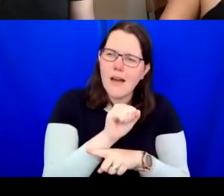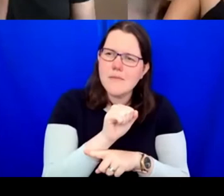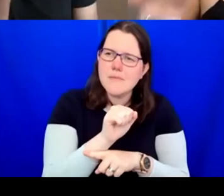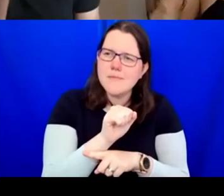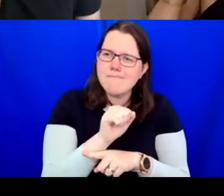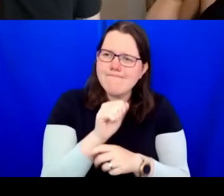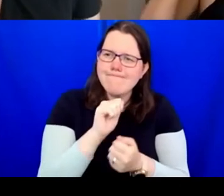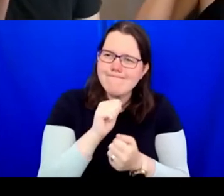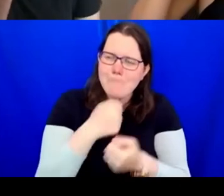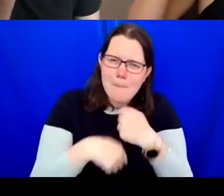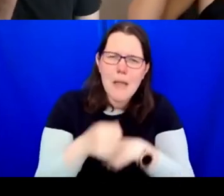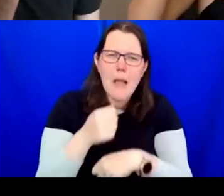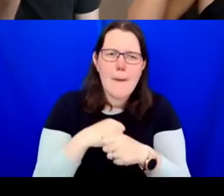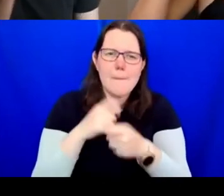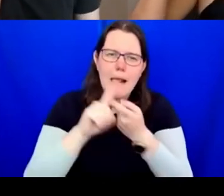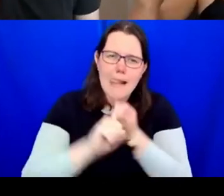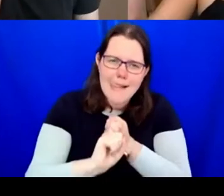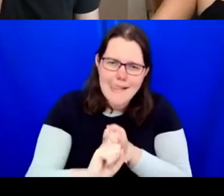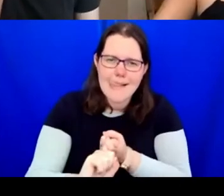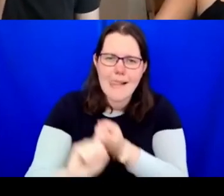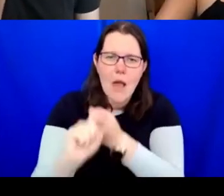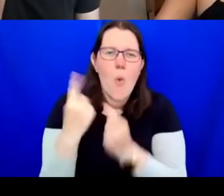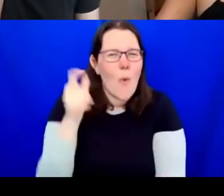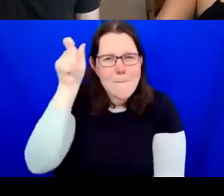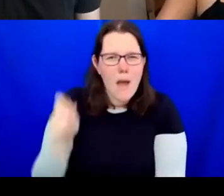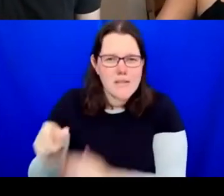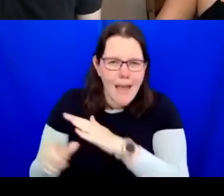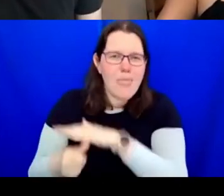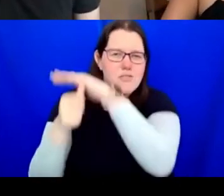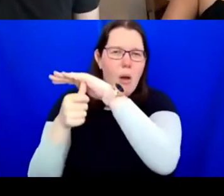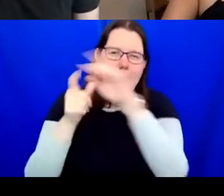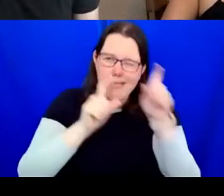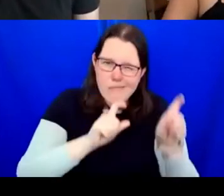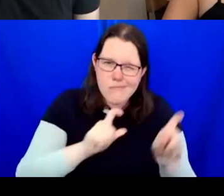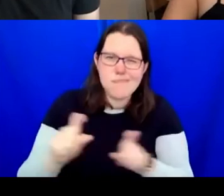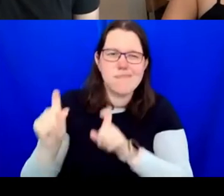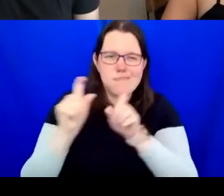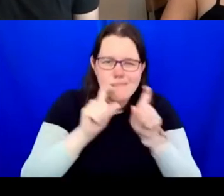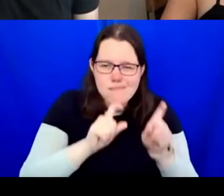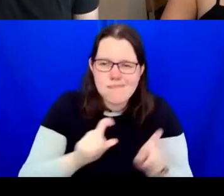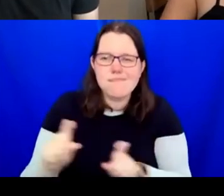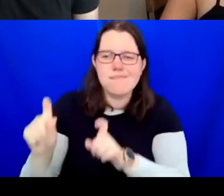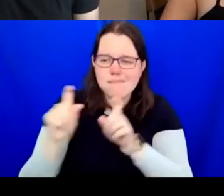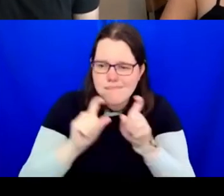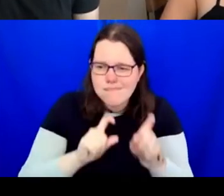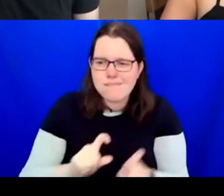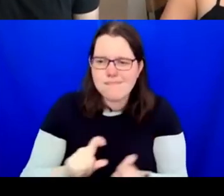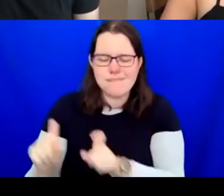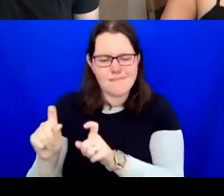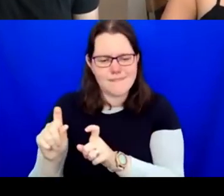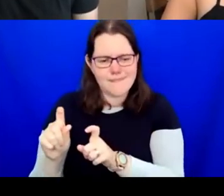stays at the top so long and so where does that change come from? Sometimes the change can